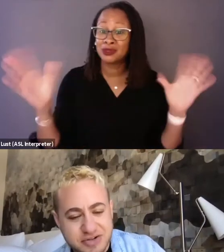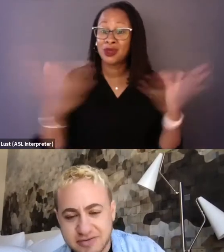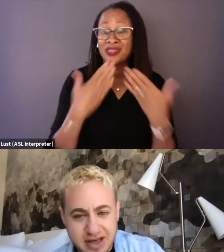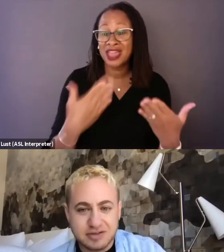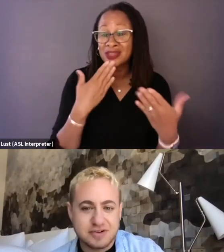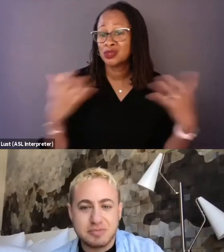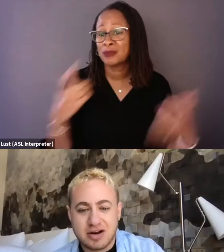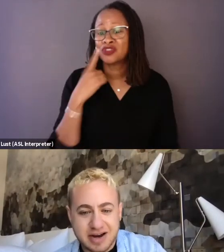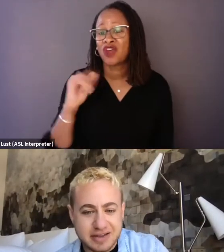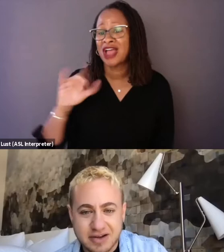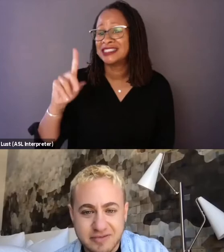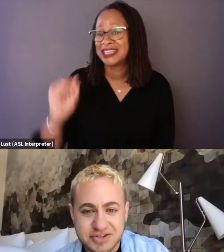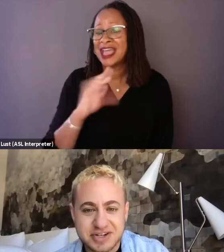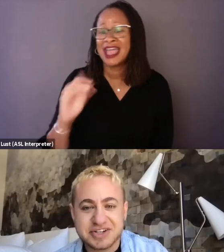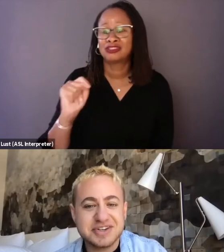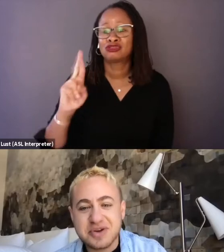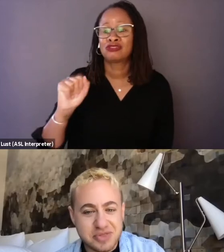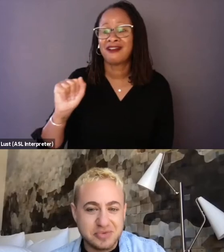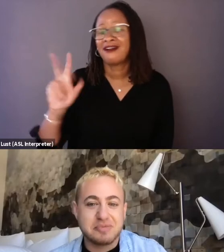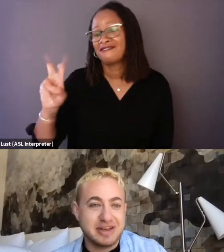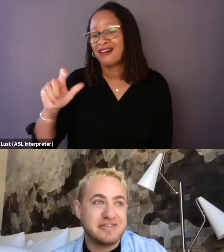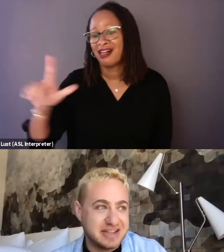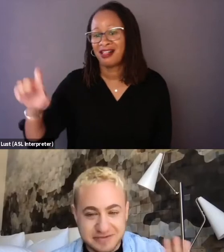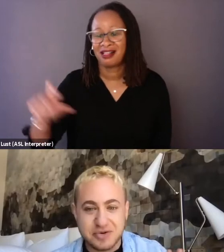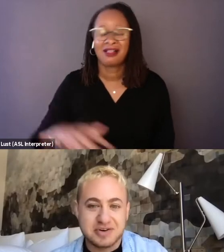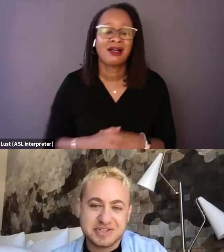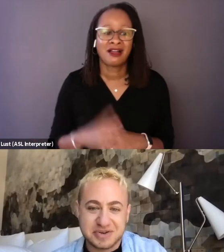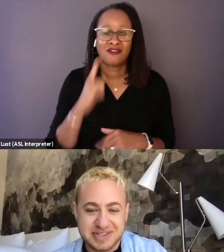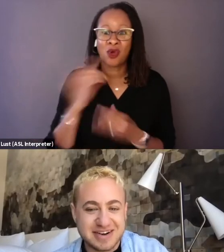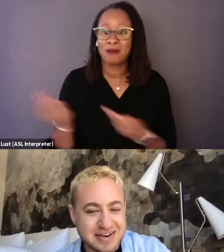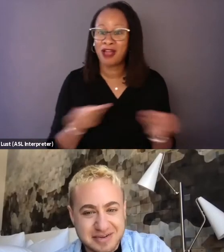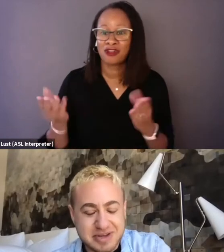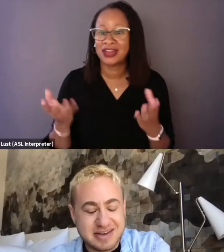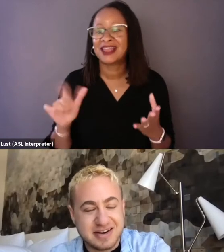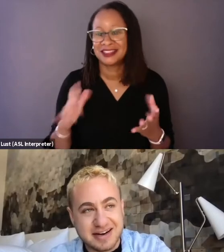and Tre'vell for moderating the conversation. You know that we're big fans of yours, so it's an honor to be here.